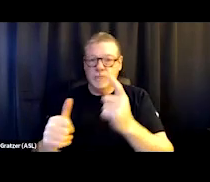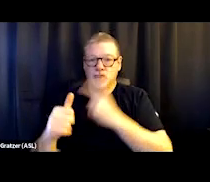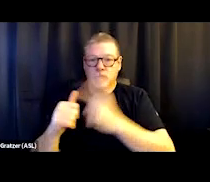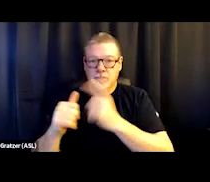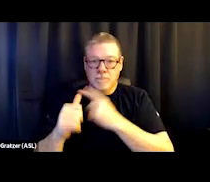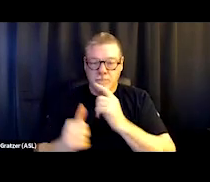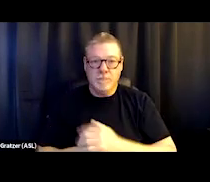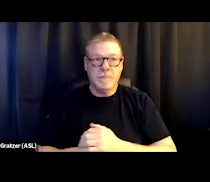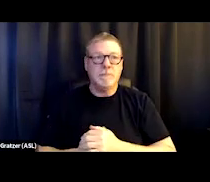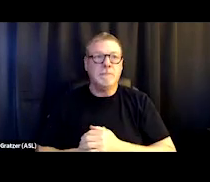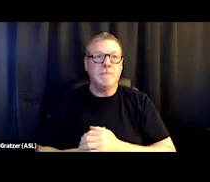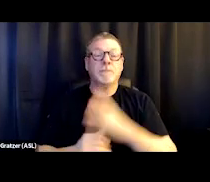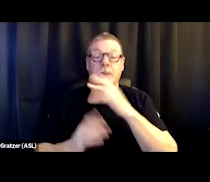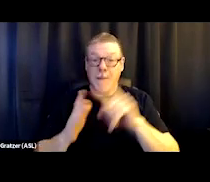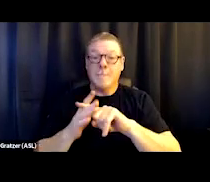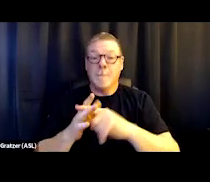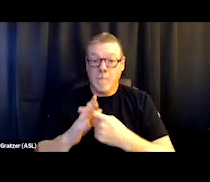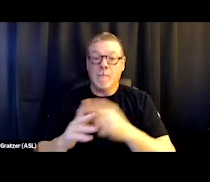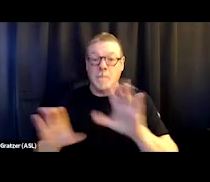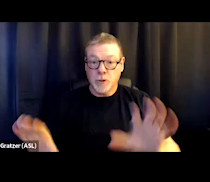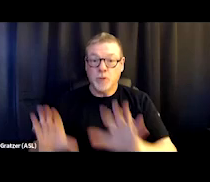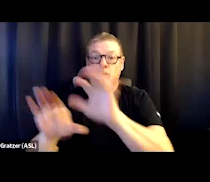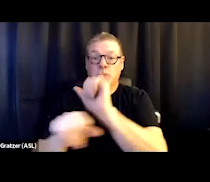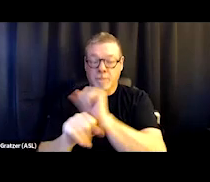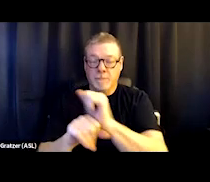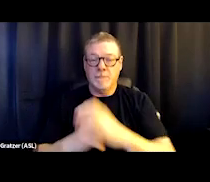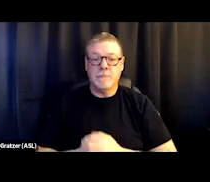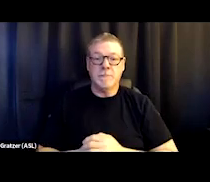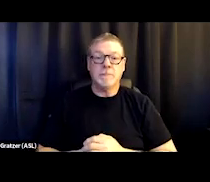and had begun to do that work. So there was an indication